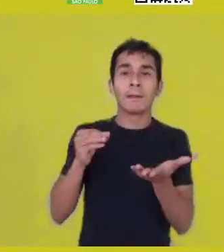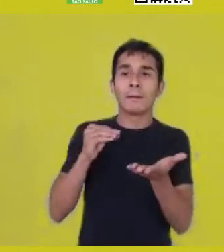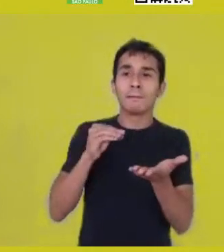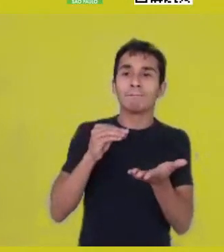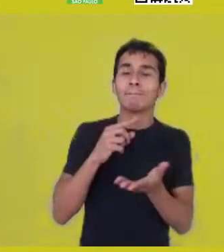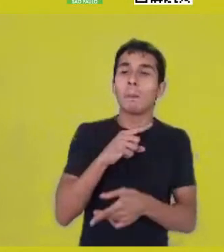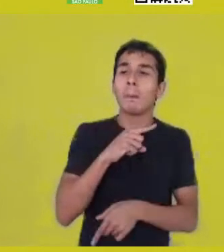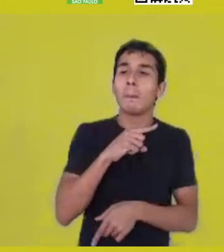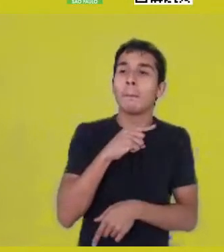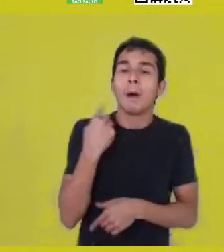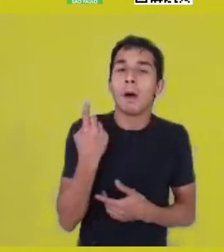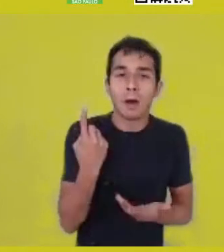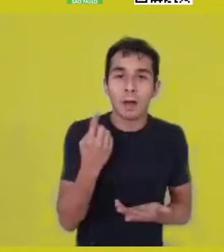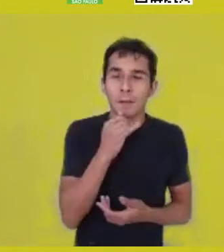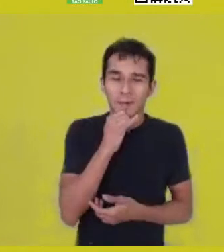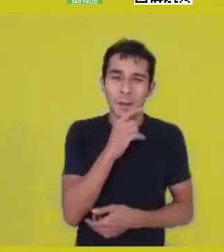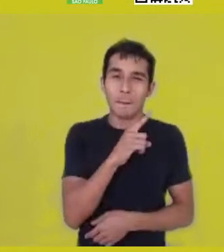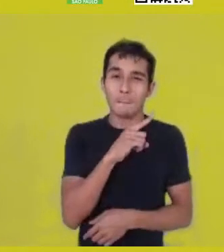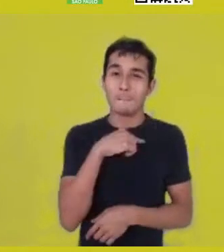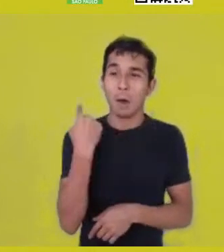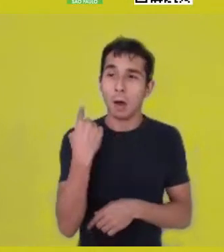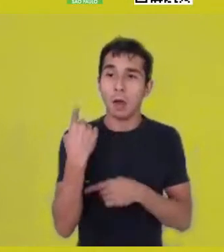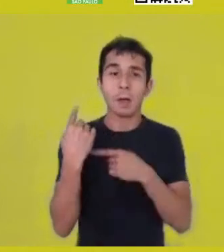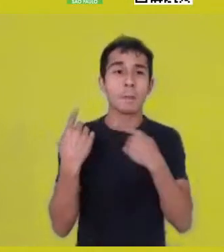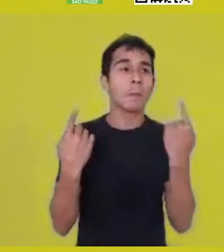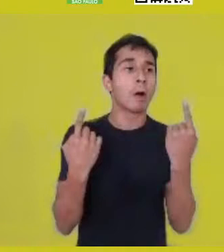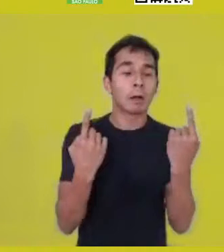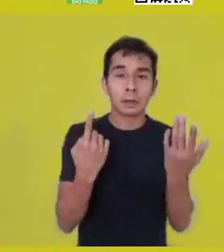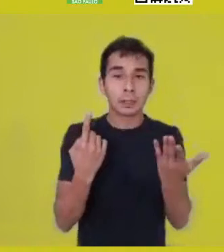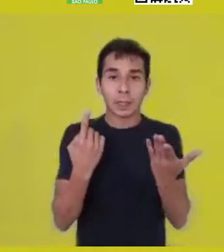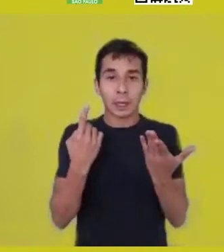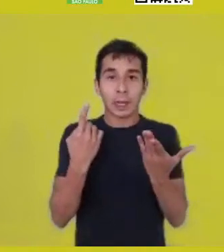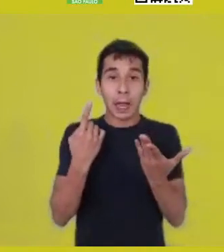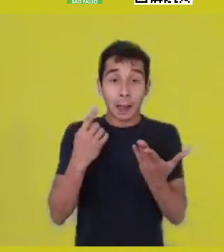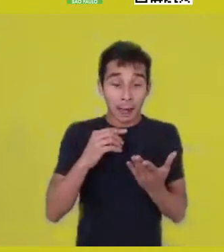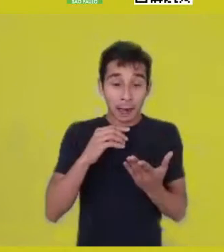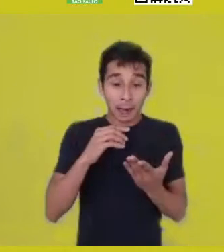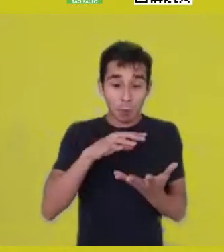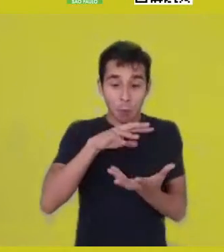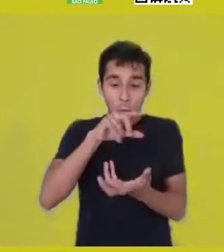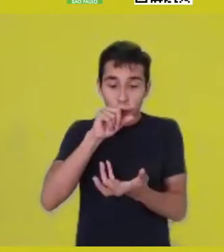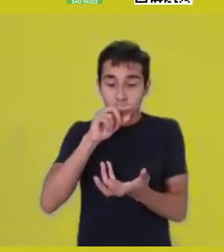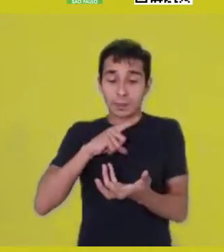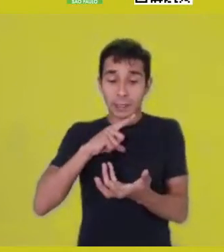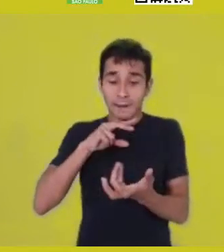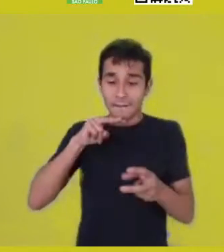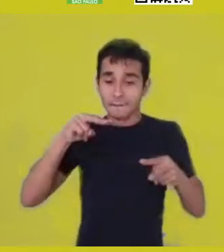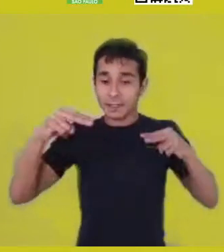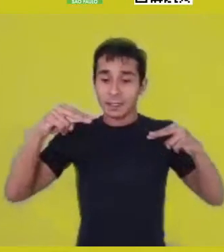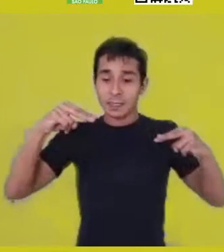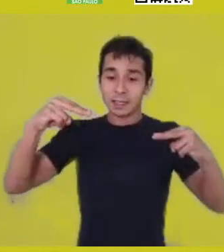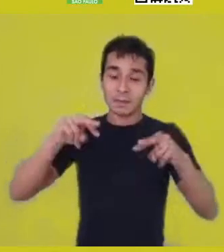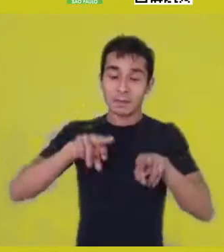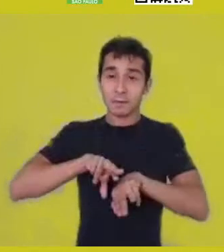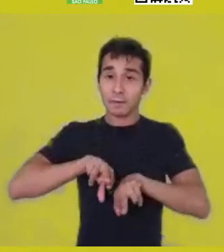to some extent, but that’s all life can inform, in effect.